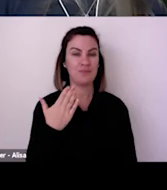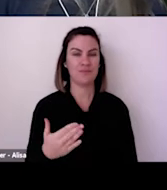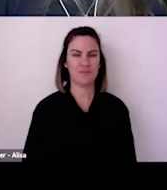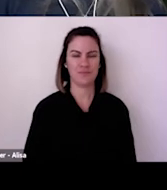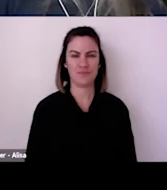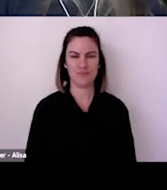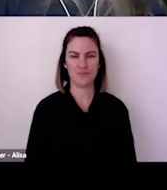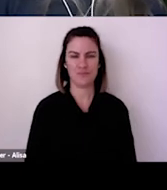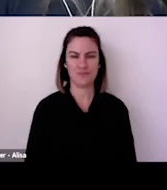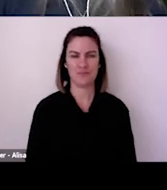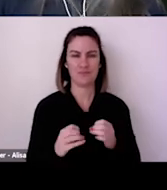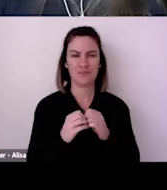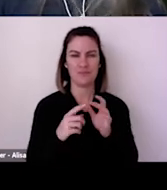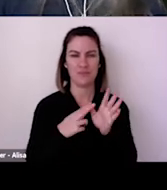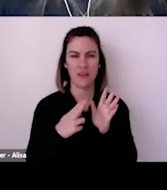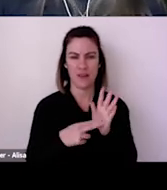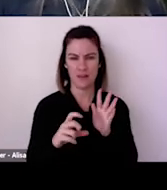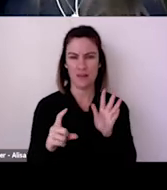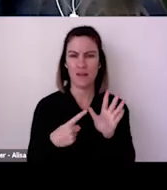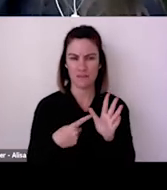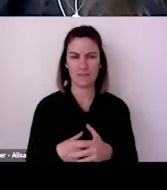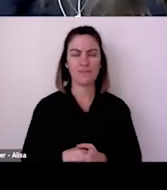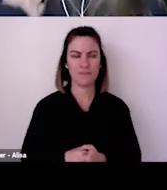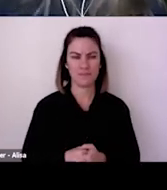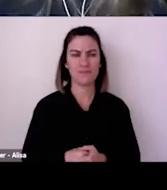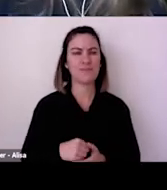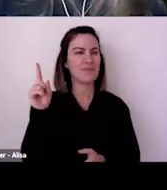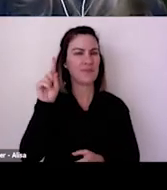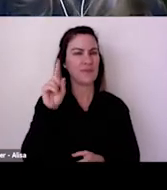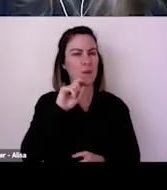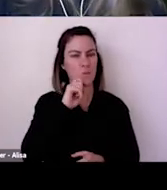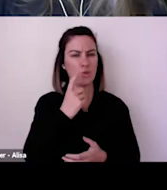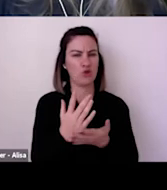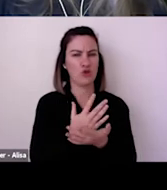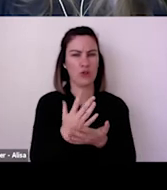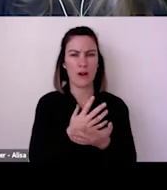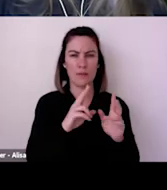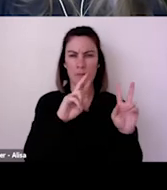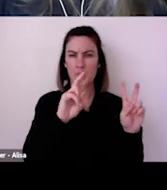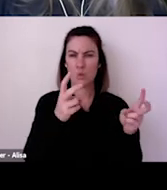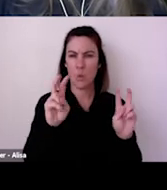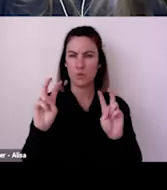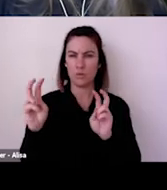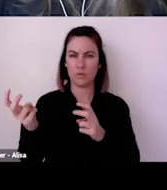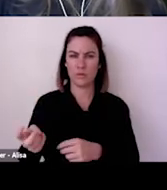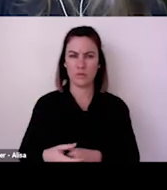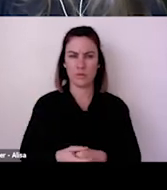and more sessions like that to collectively make sense. But one of the points I took away was the need to document what we've done, what worked,